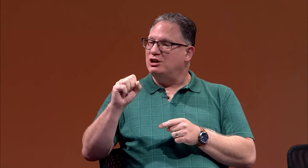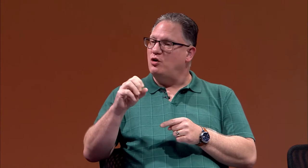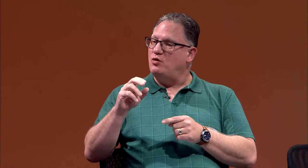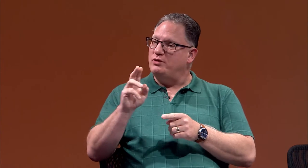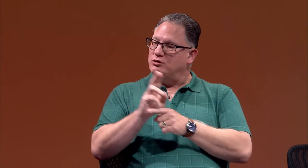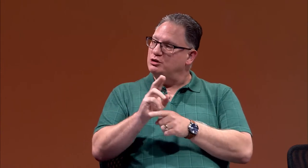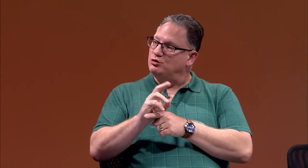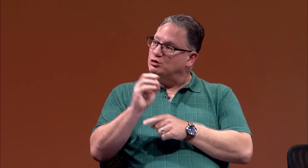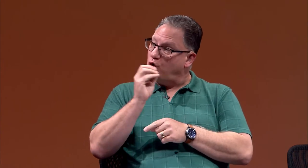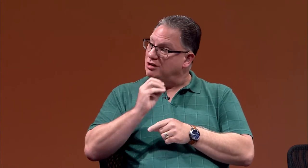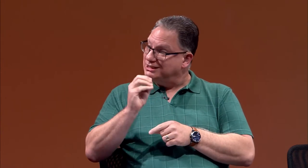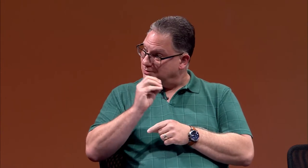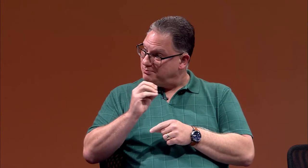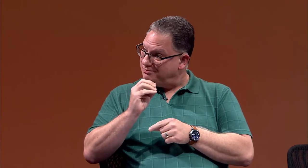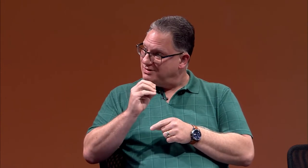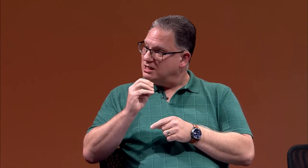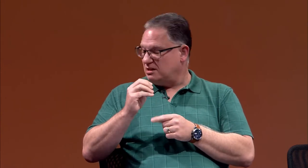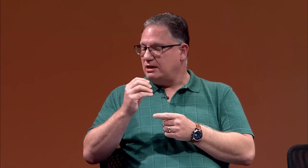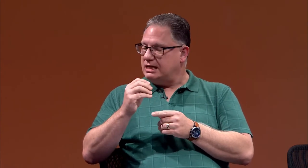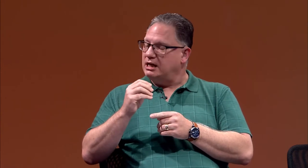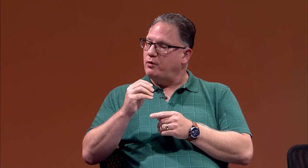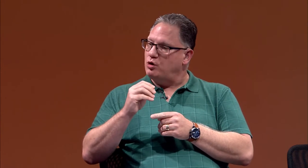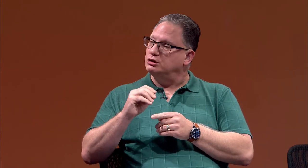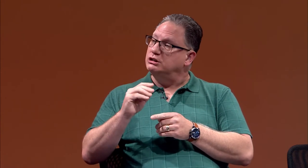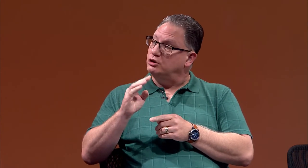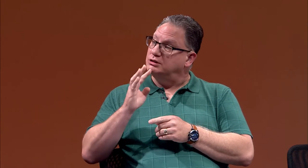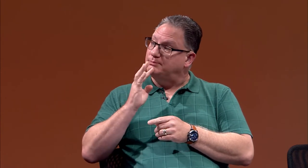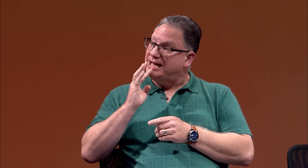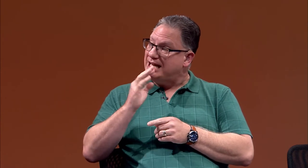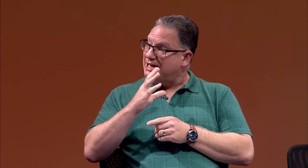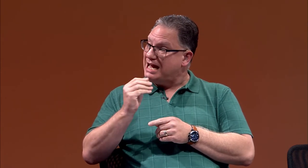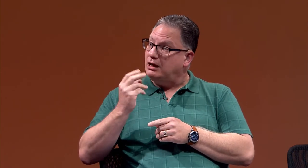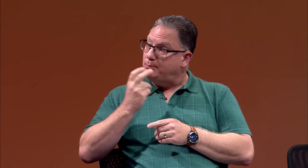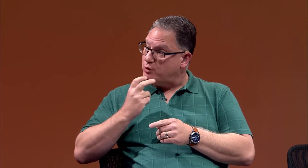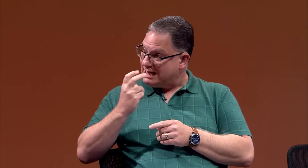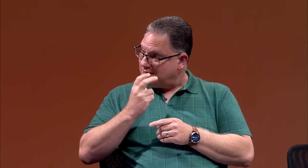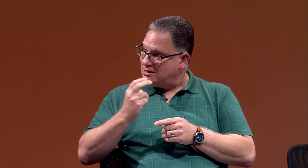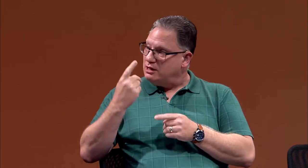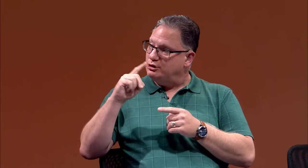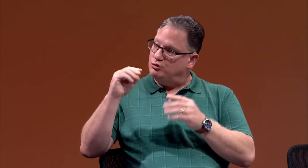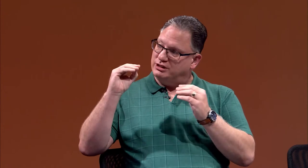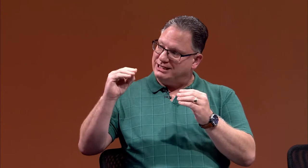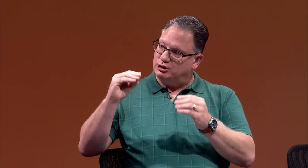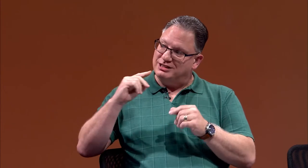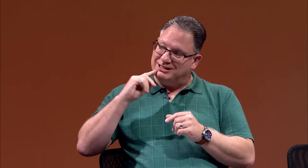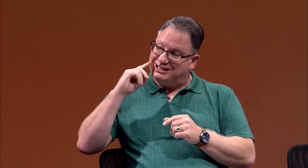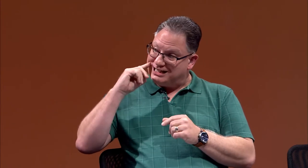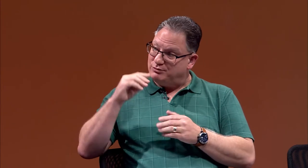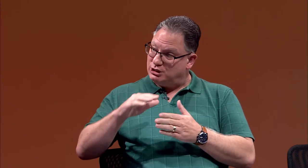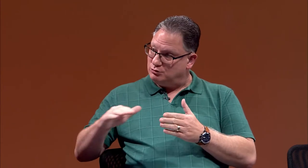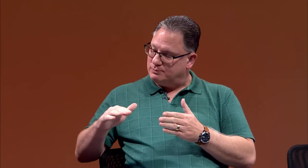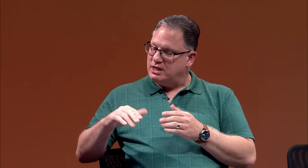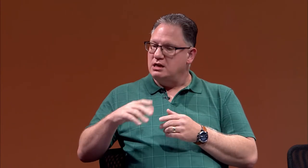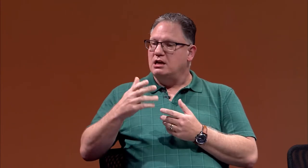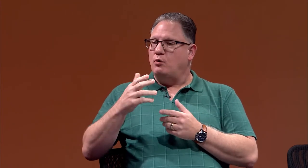So they would use oralism, in other words, use speaking and lip reading to teach the deaf children.